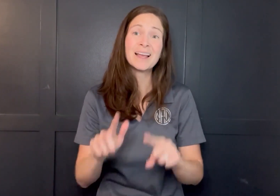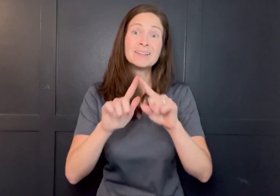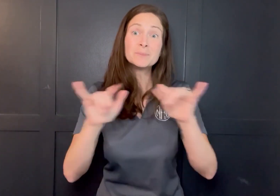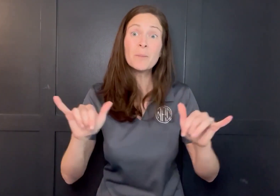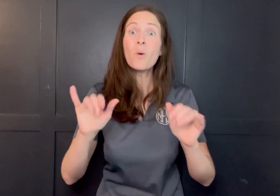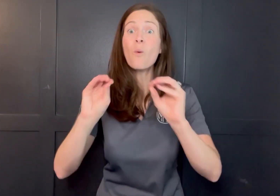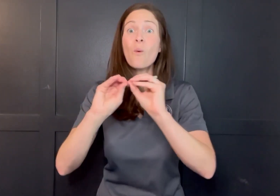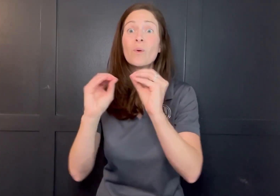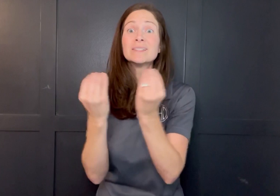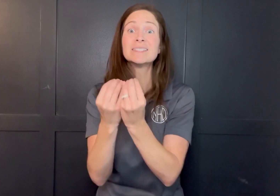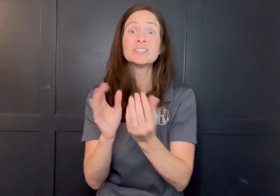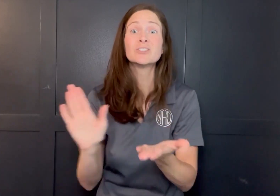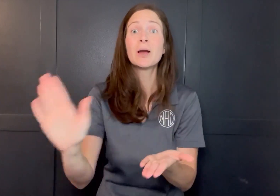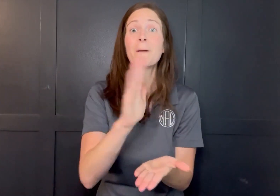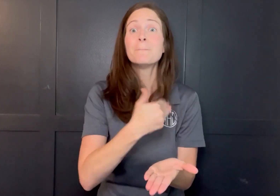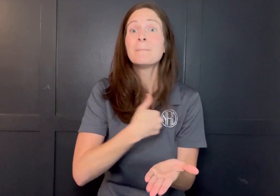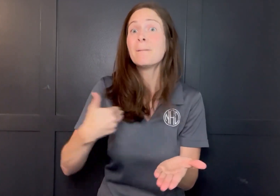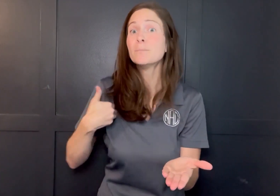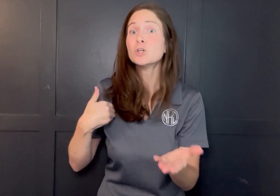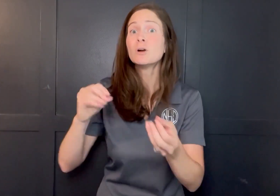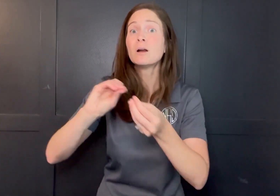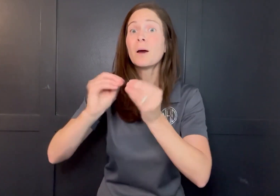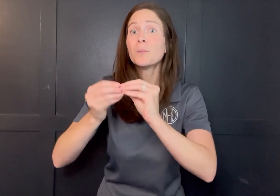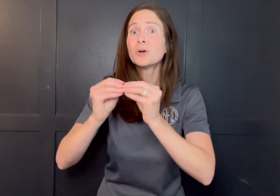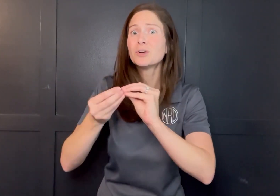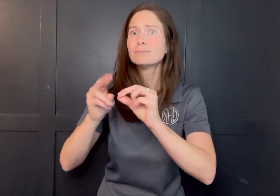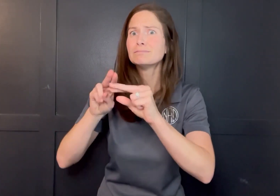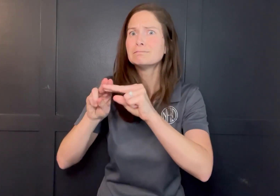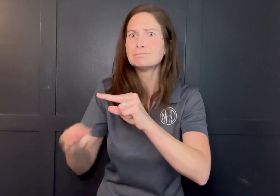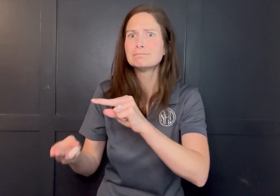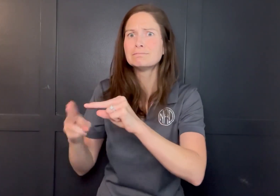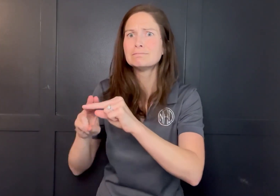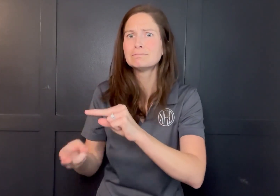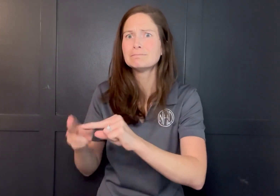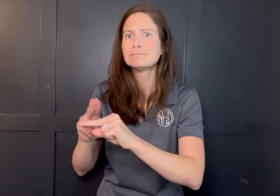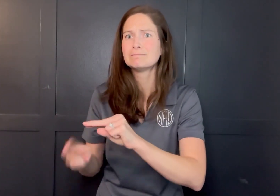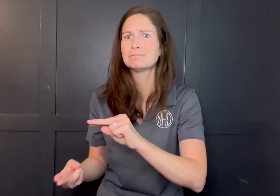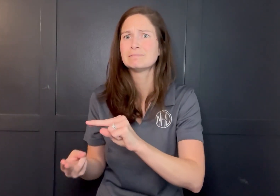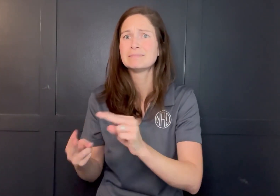Given the decreasing number of members across organizations,